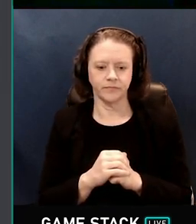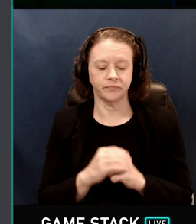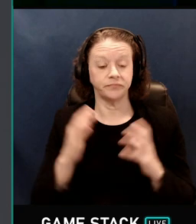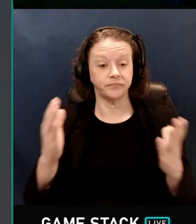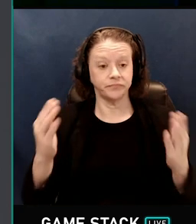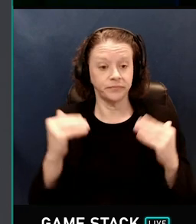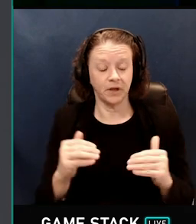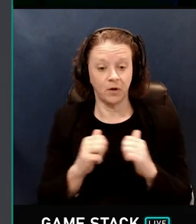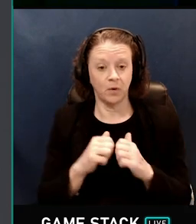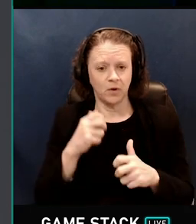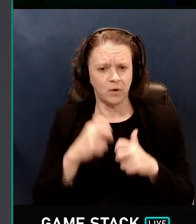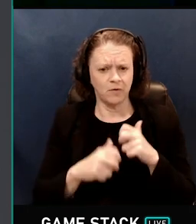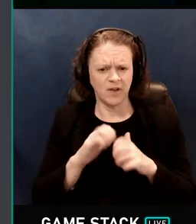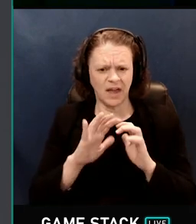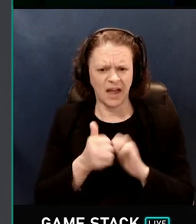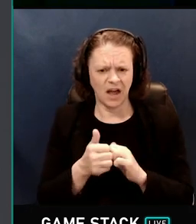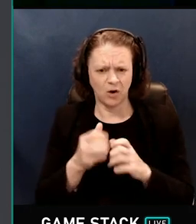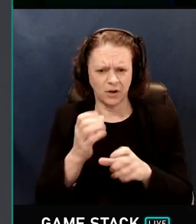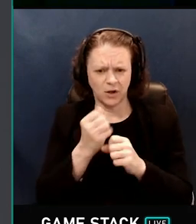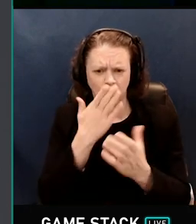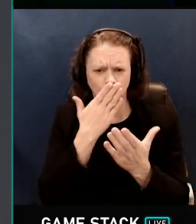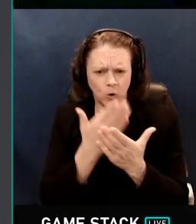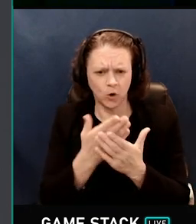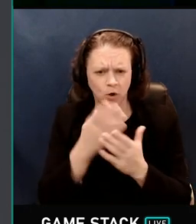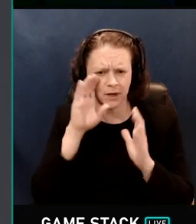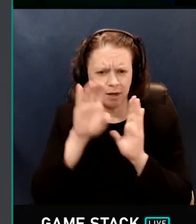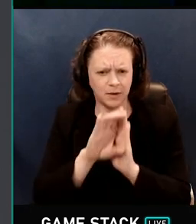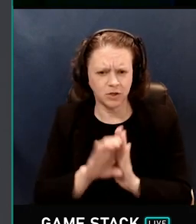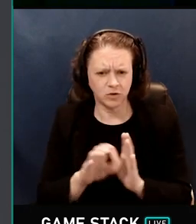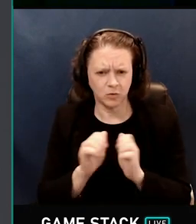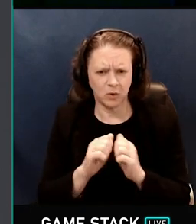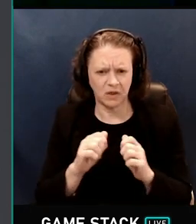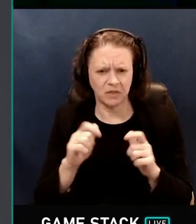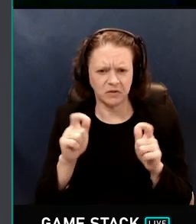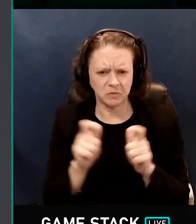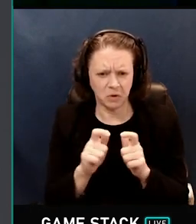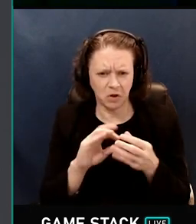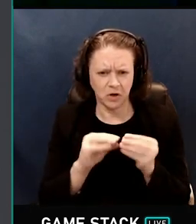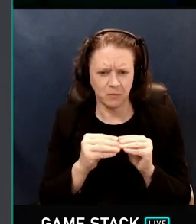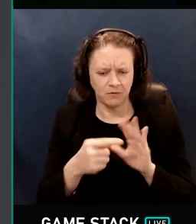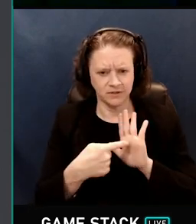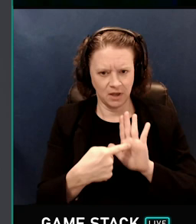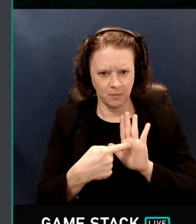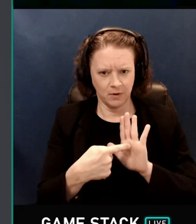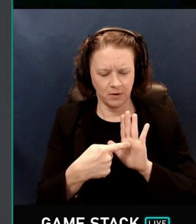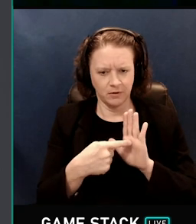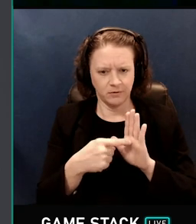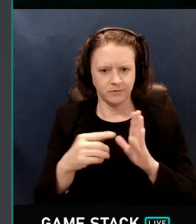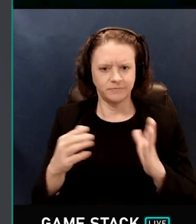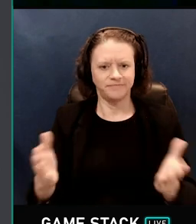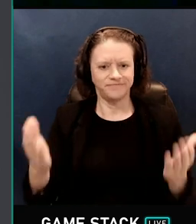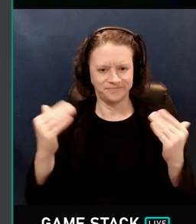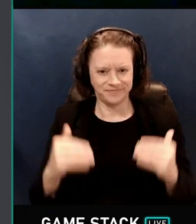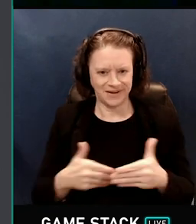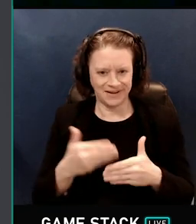So continuing with this problem of how to get good images with a small number of samples, leads to my next topic.